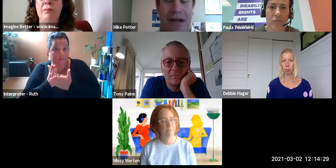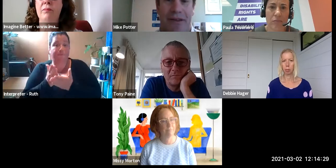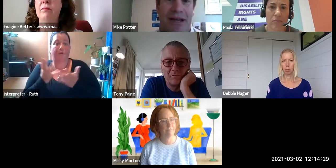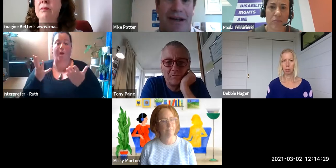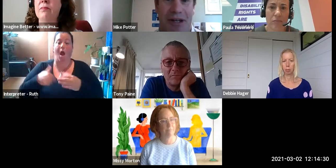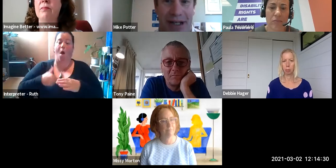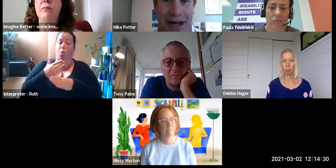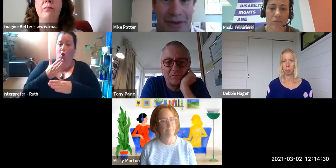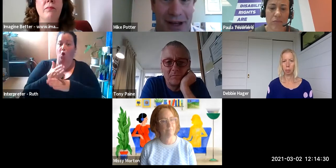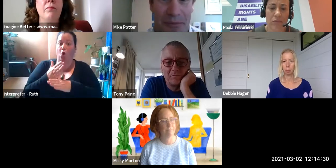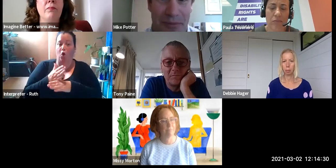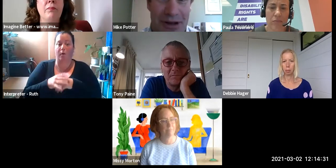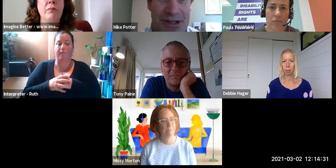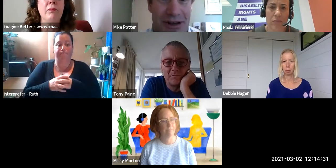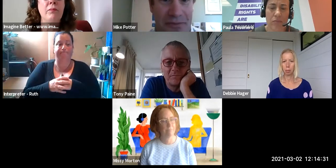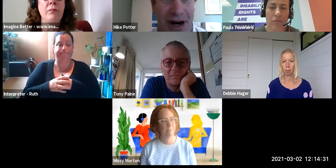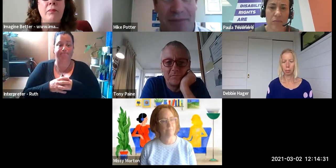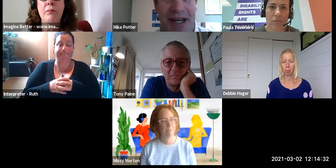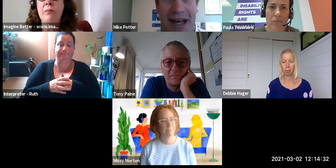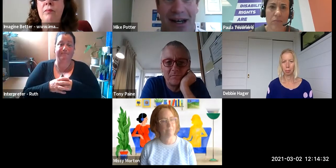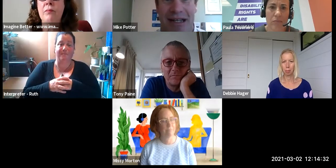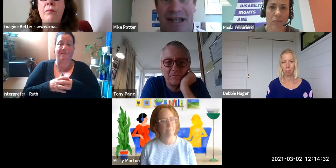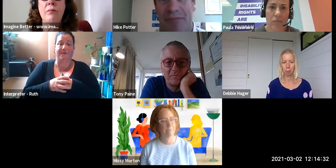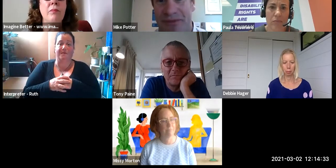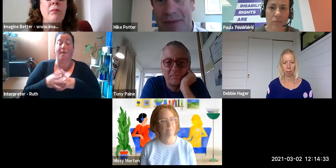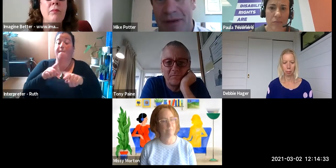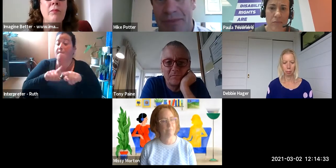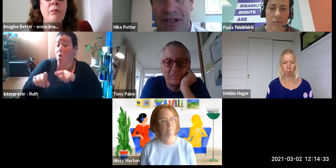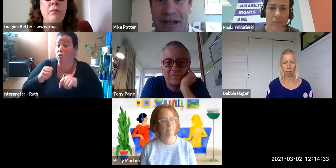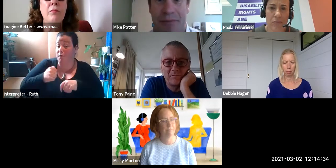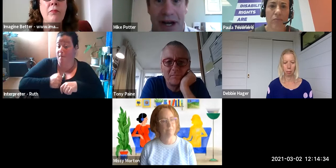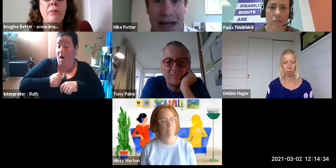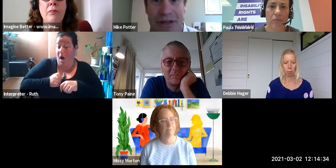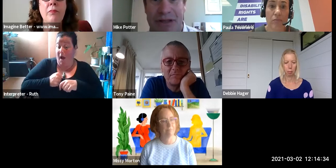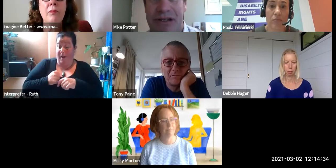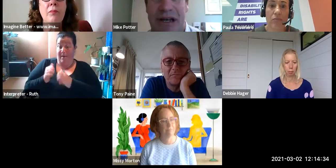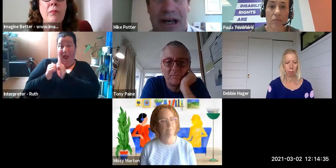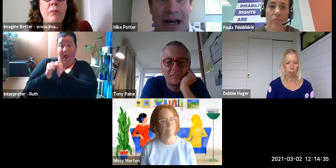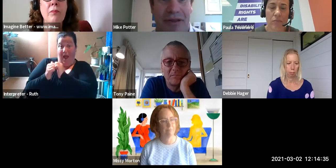Naturally enough, most of my immediate allies are family members and my neighbours - the